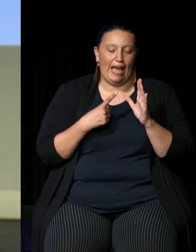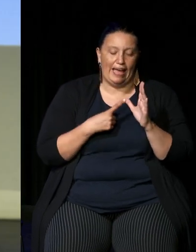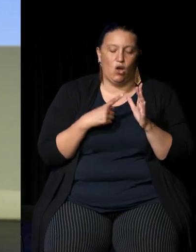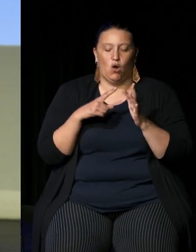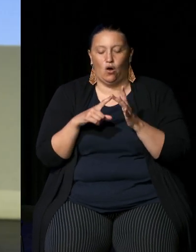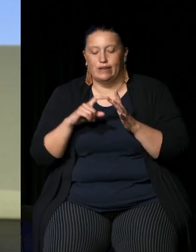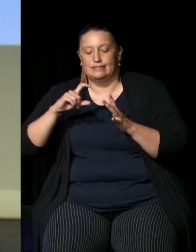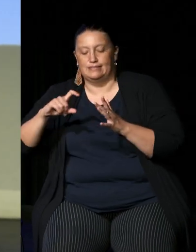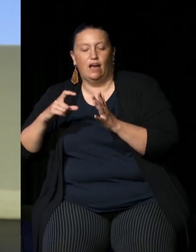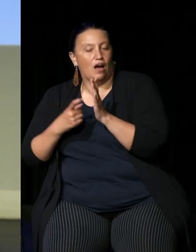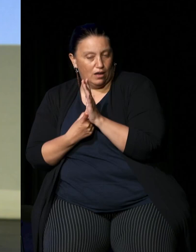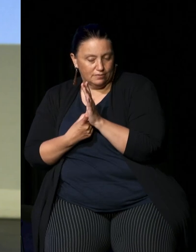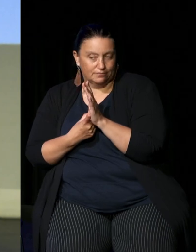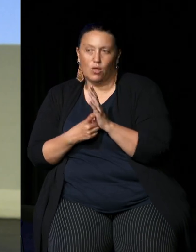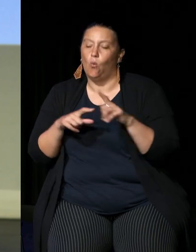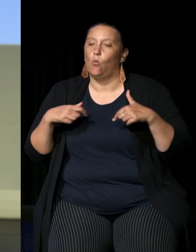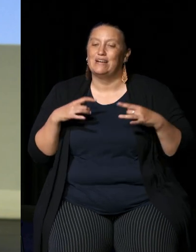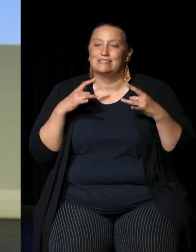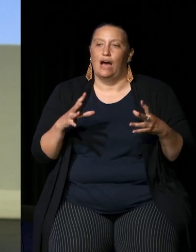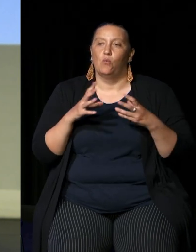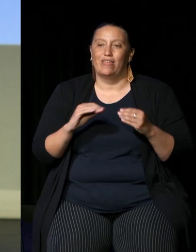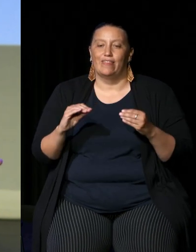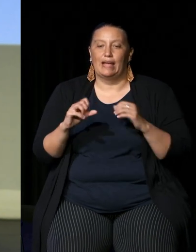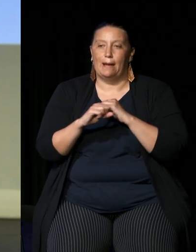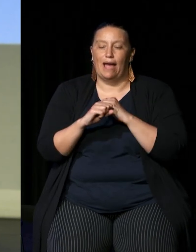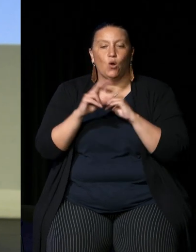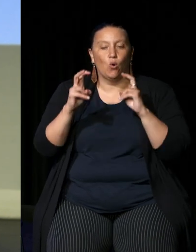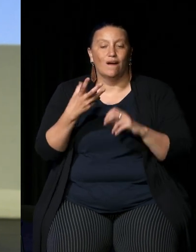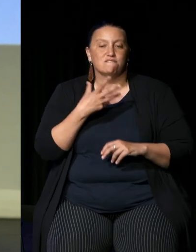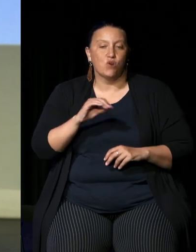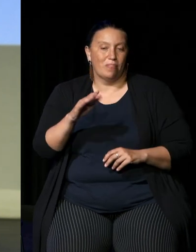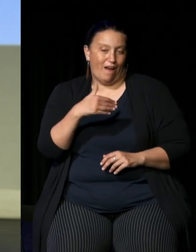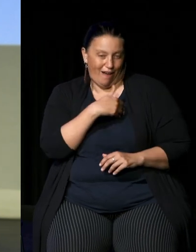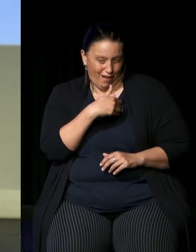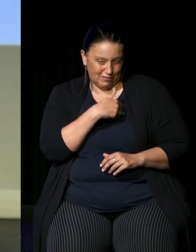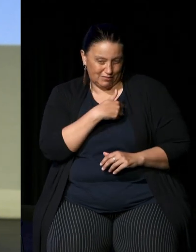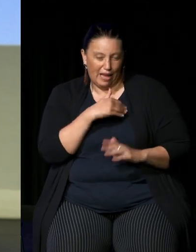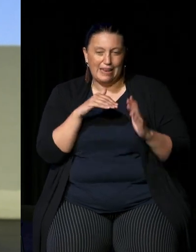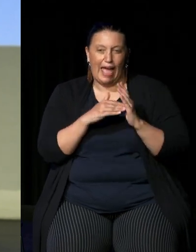began with a campaign called from the heart and now it's morphed into the yes Alliance